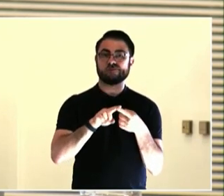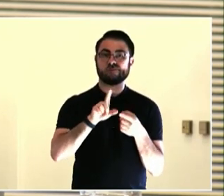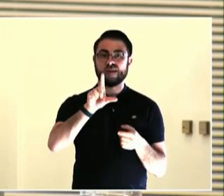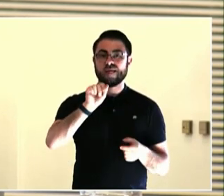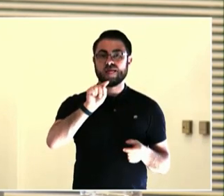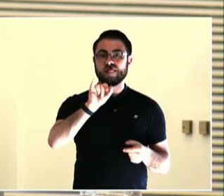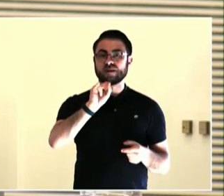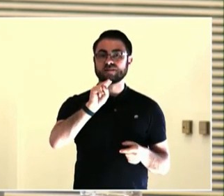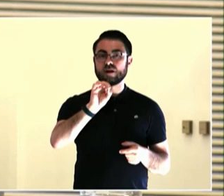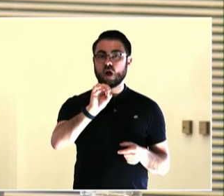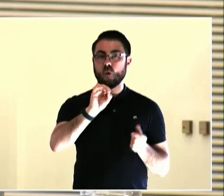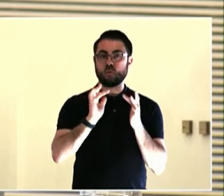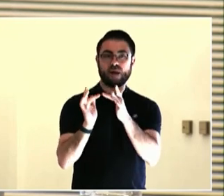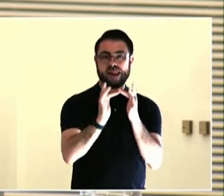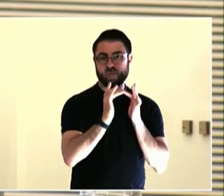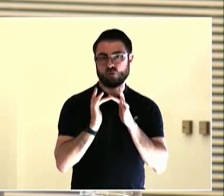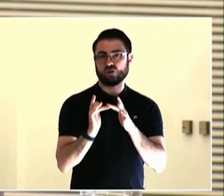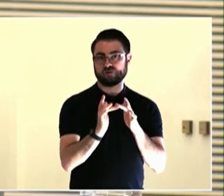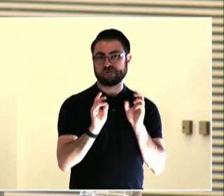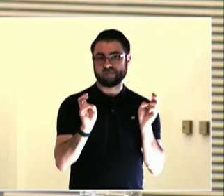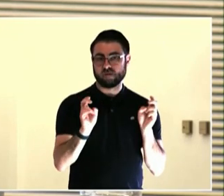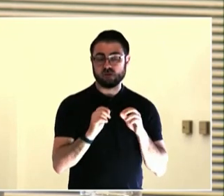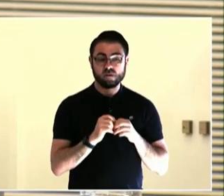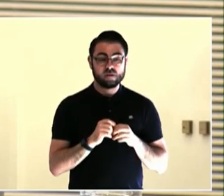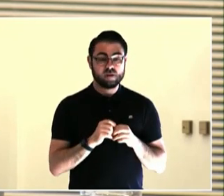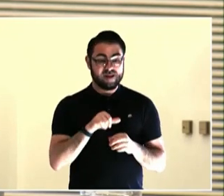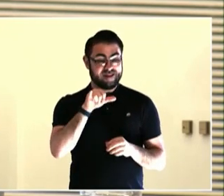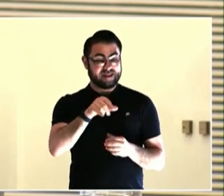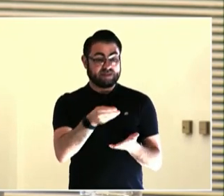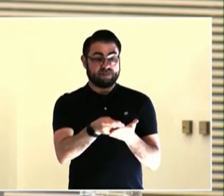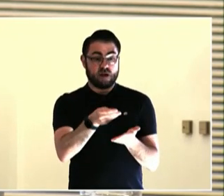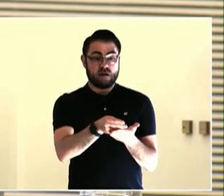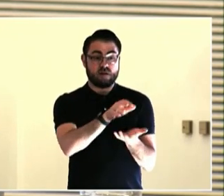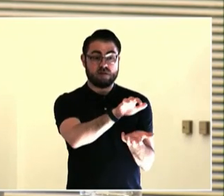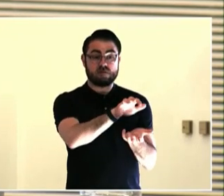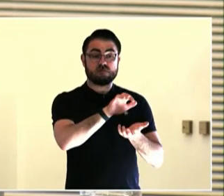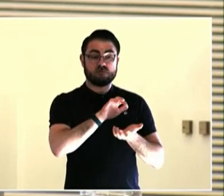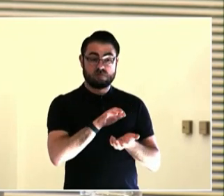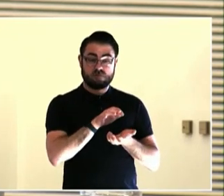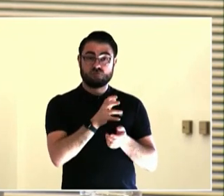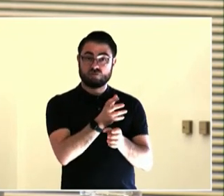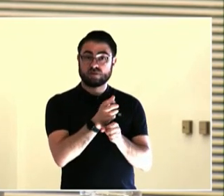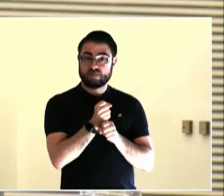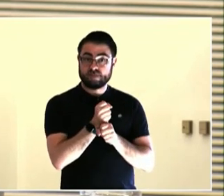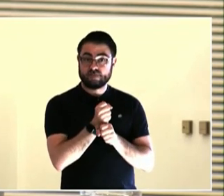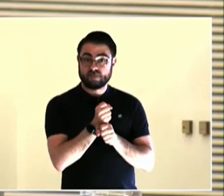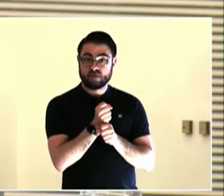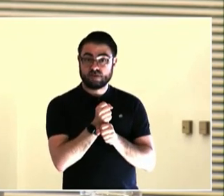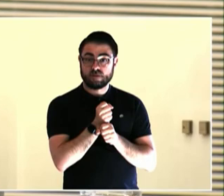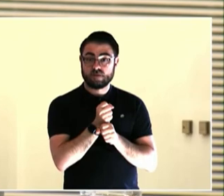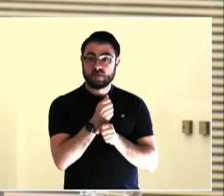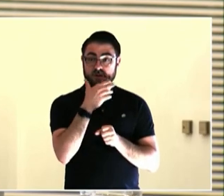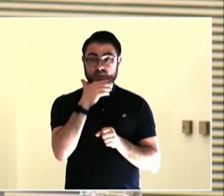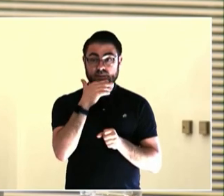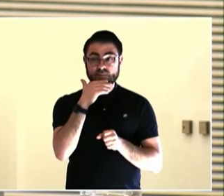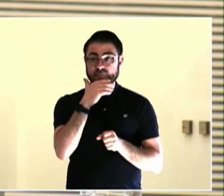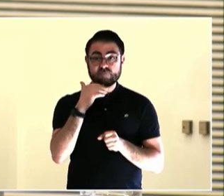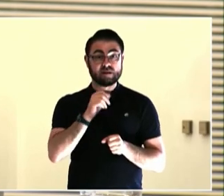because they asked me, why not? And then I had to think about it. Is it that we can't really do